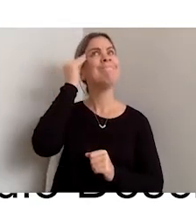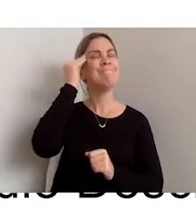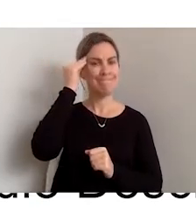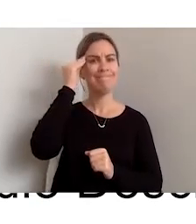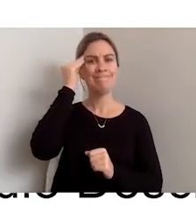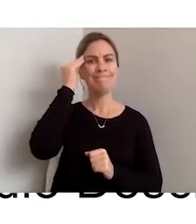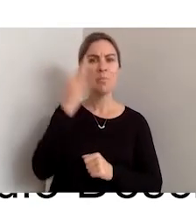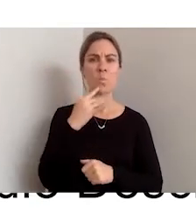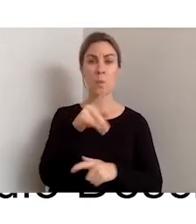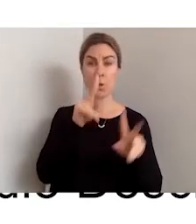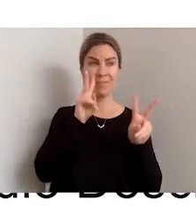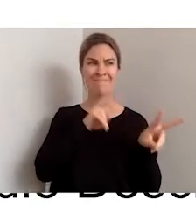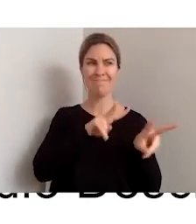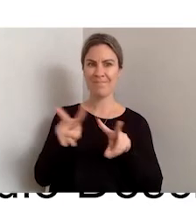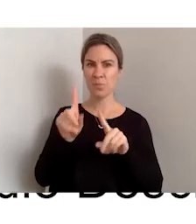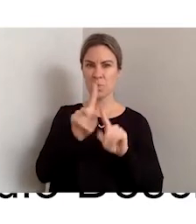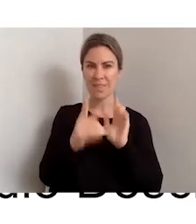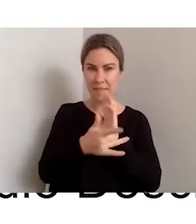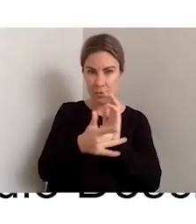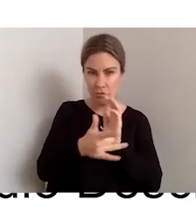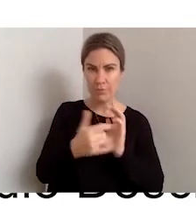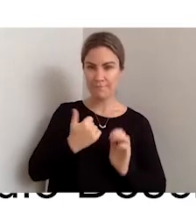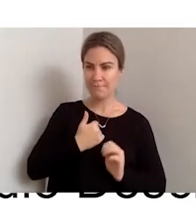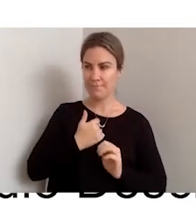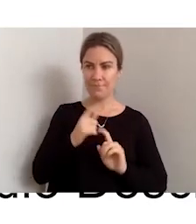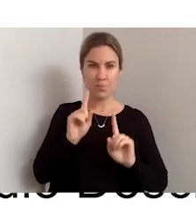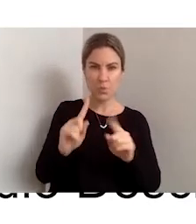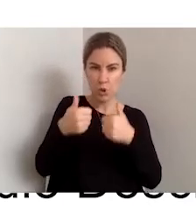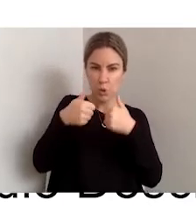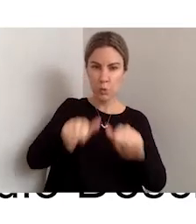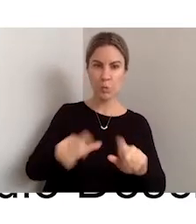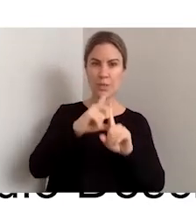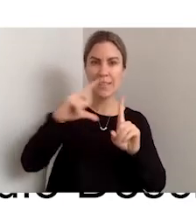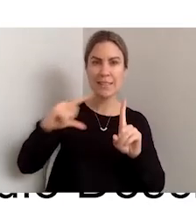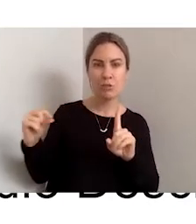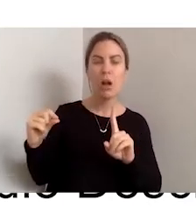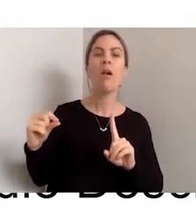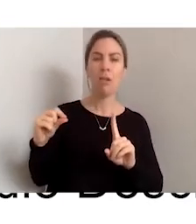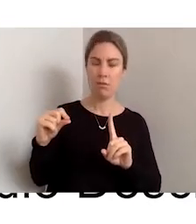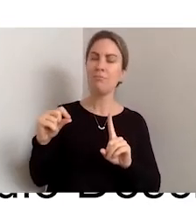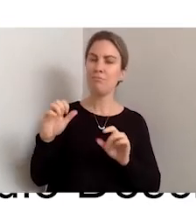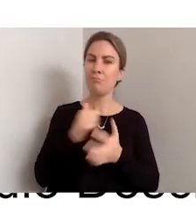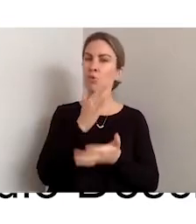at your technology, your platform, and what sort of digital content you are putting.